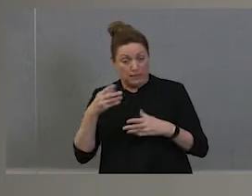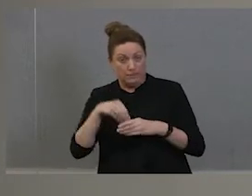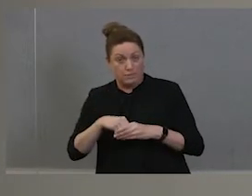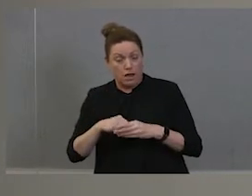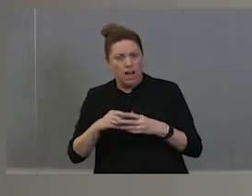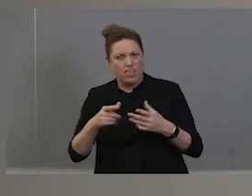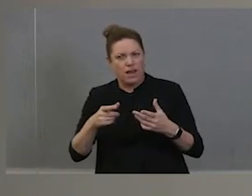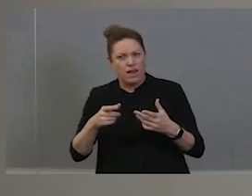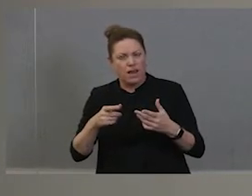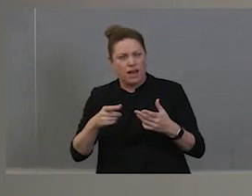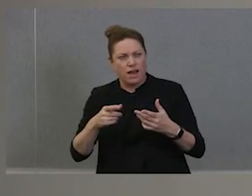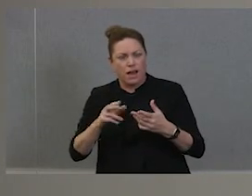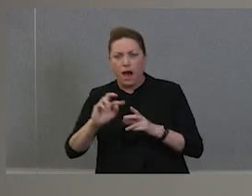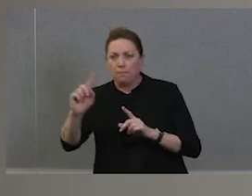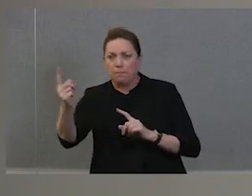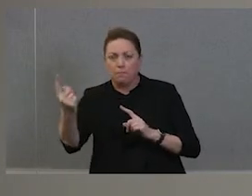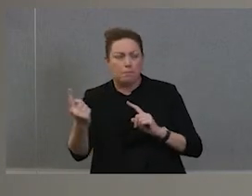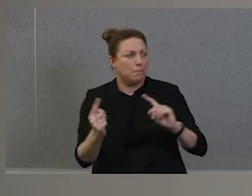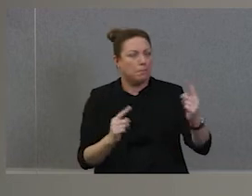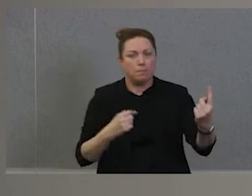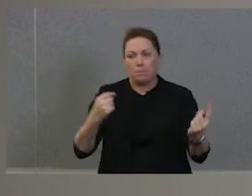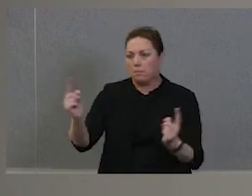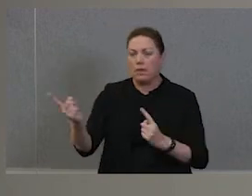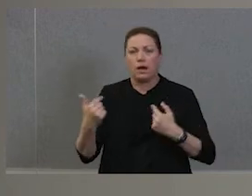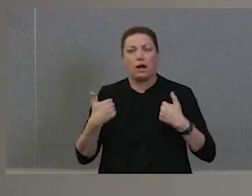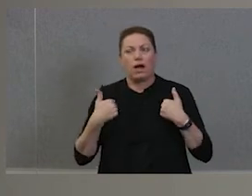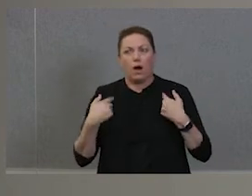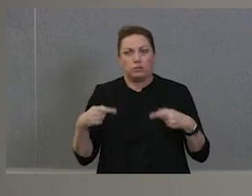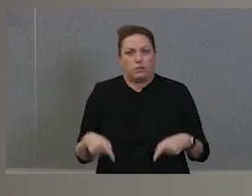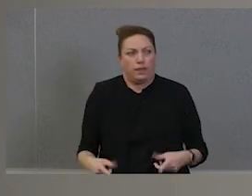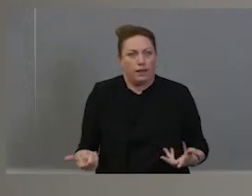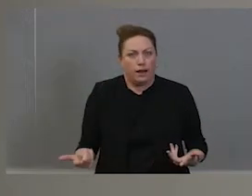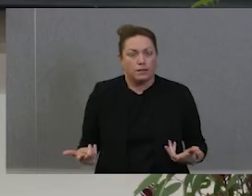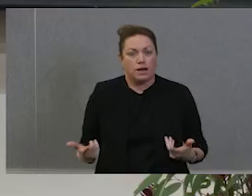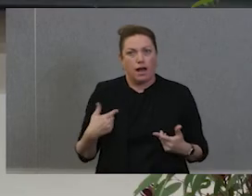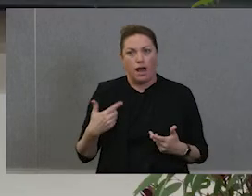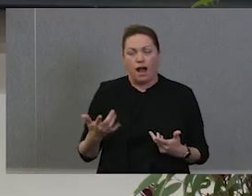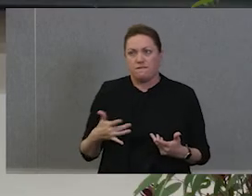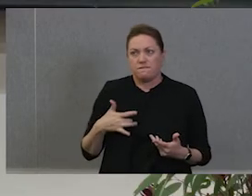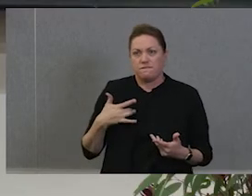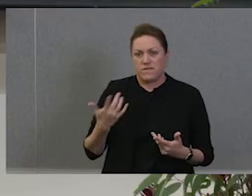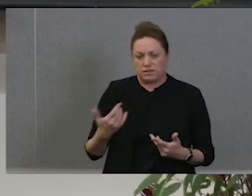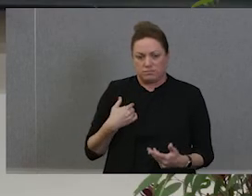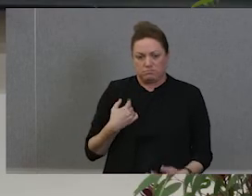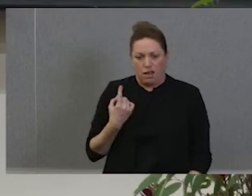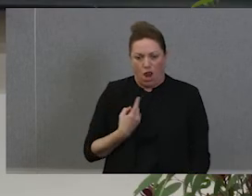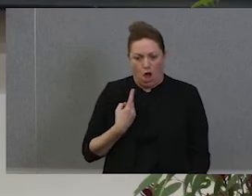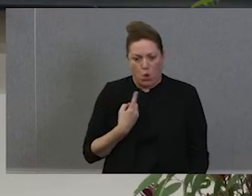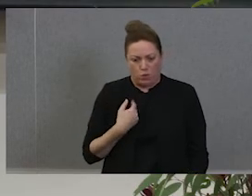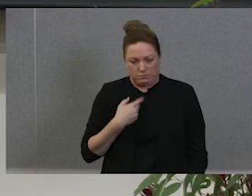and they go, I was always been there and I felt really alone as an Aboriginal person